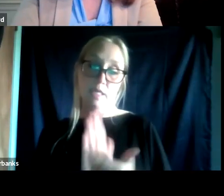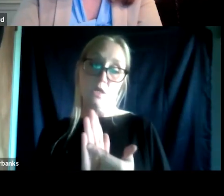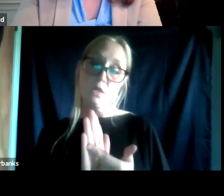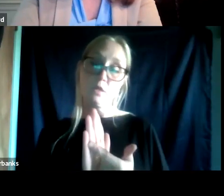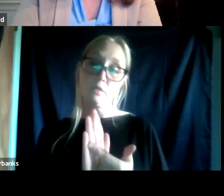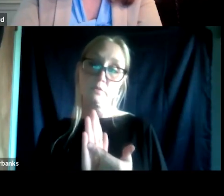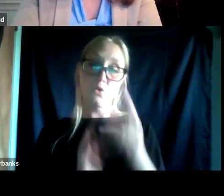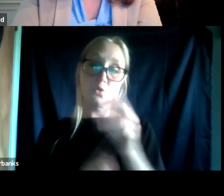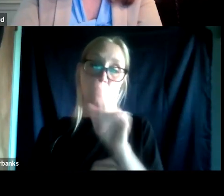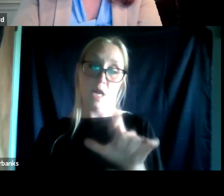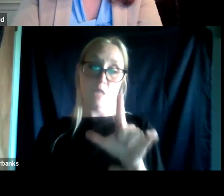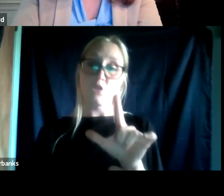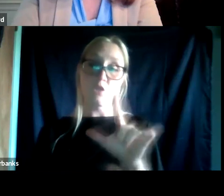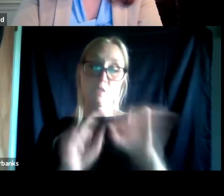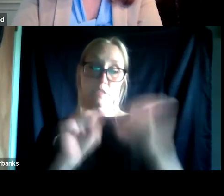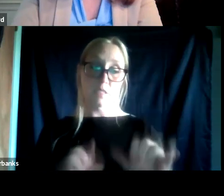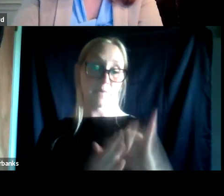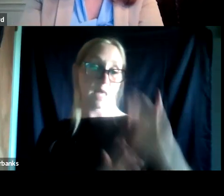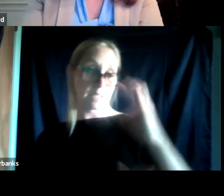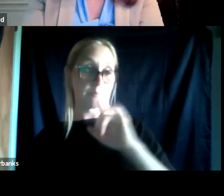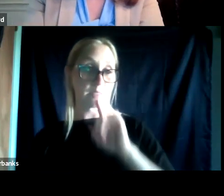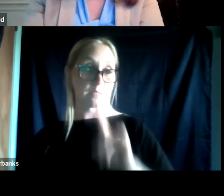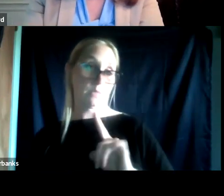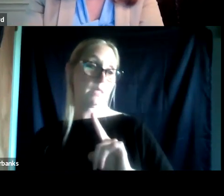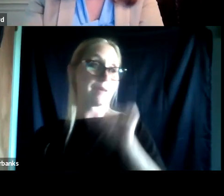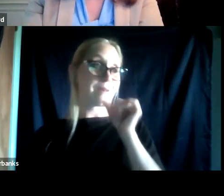and unforgiving of a lapse or return to use?